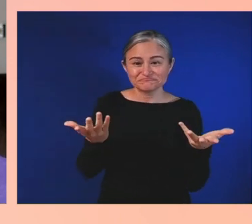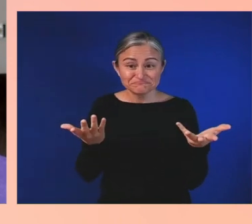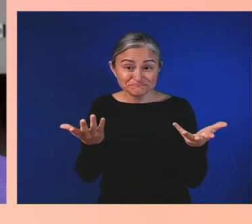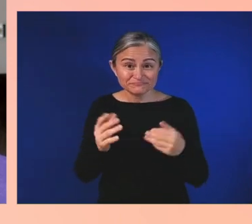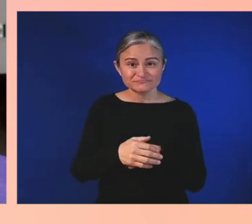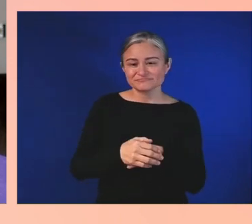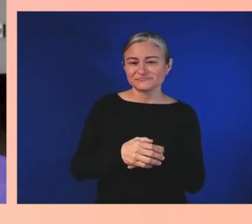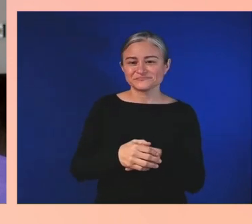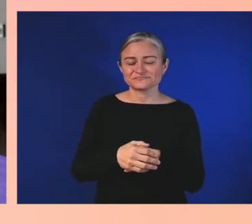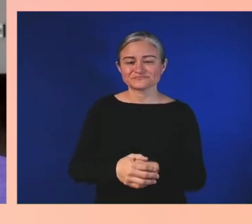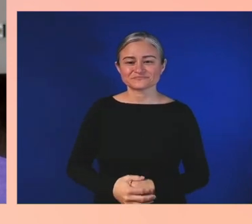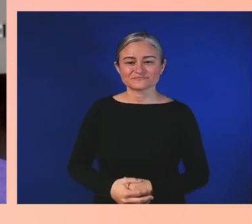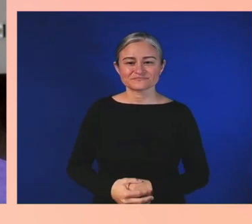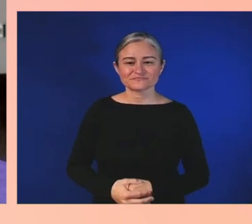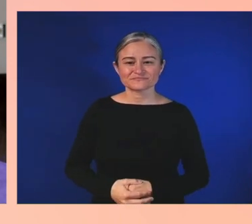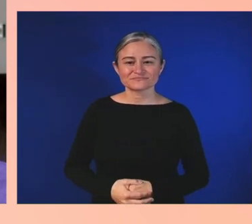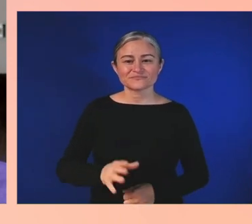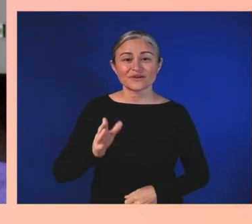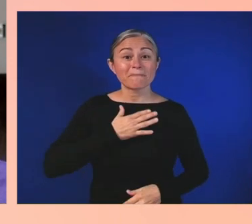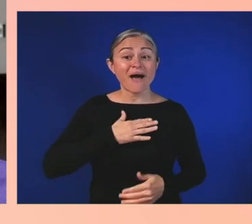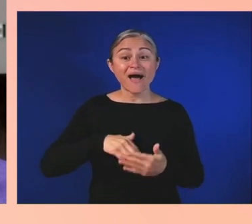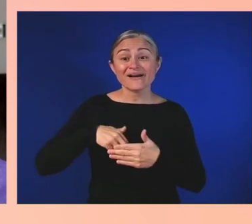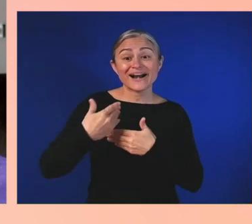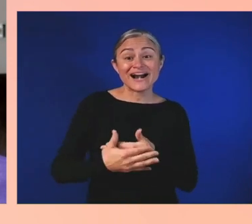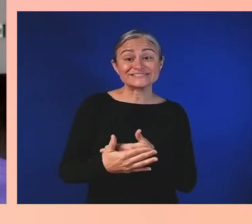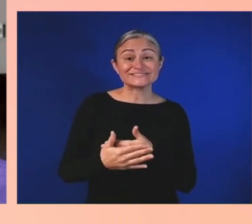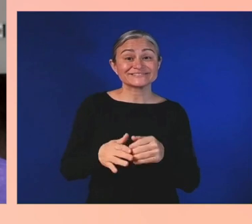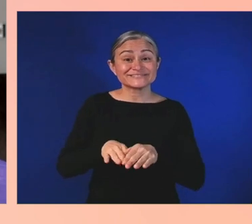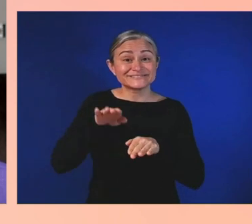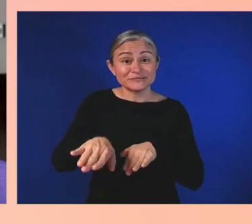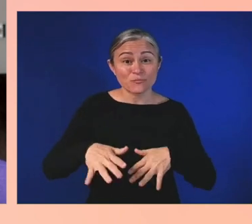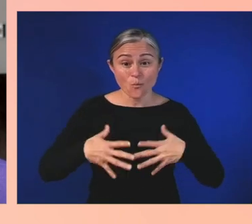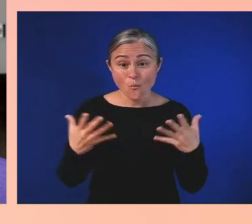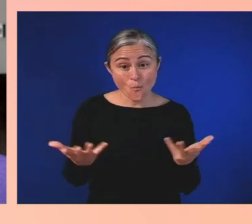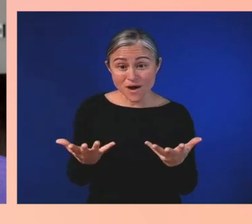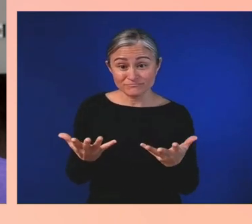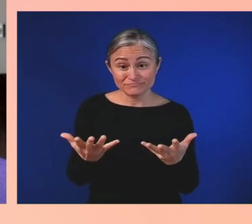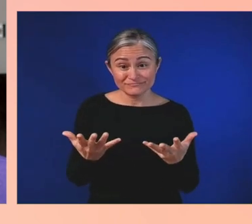that since we have access to the games,